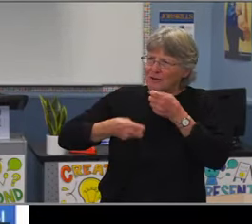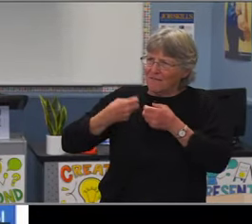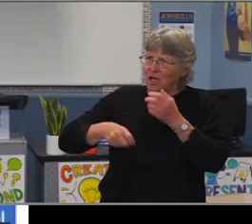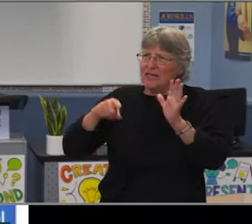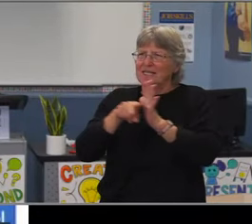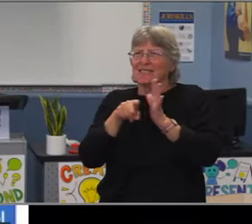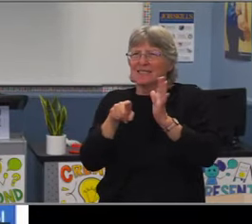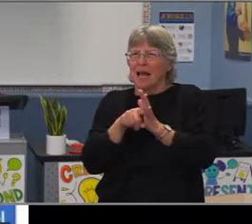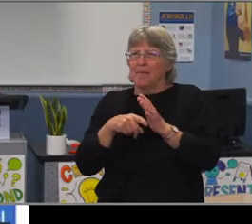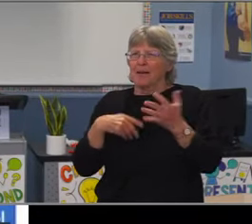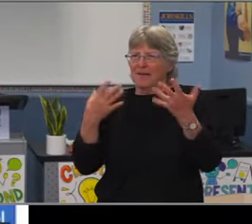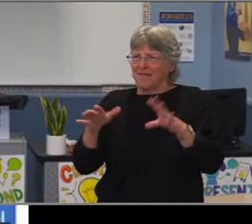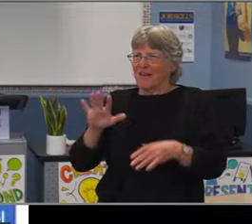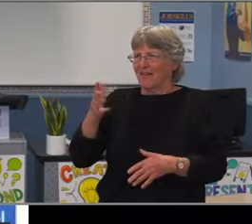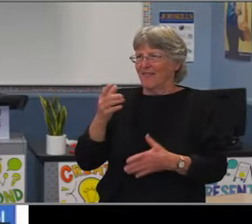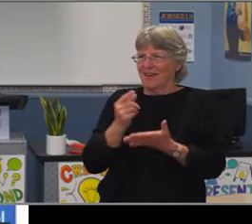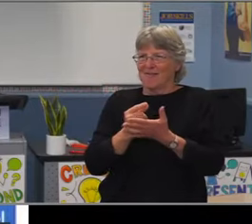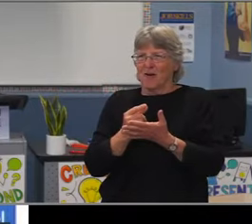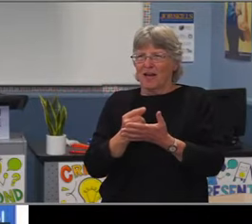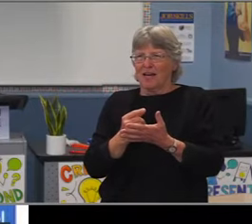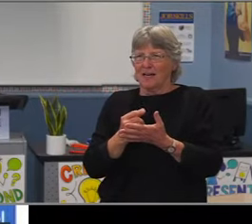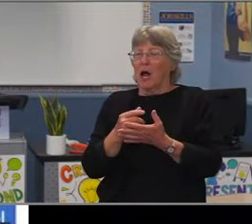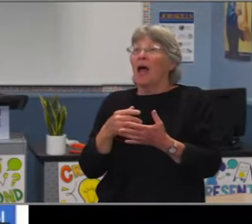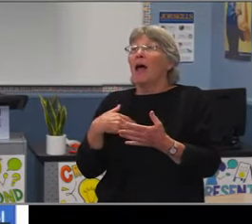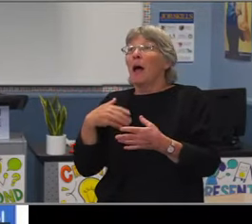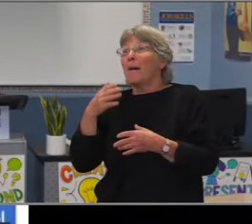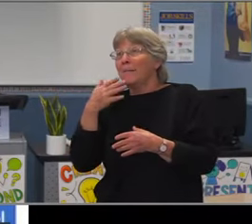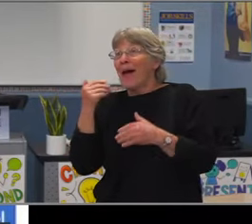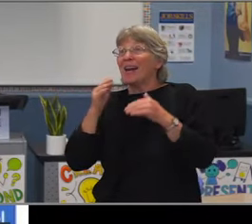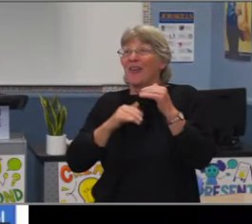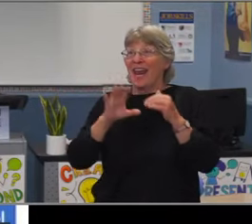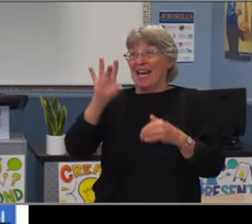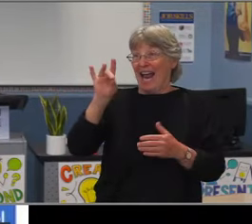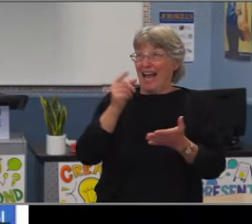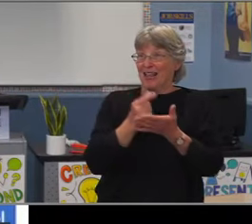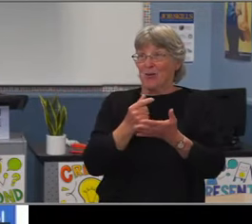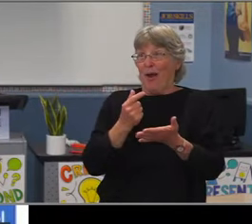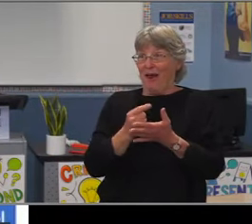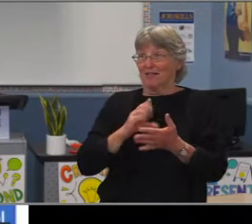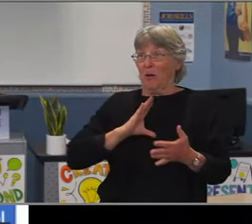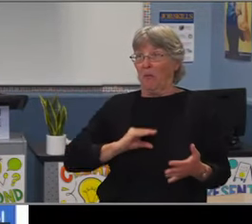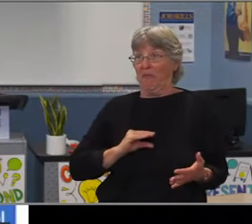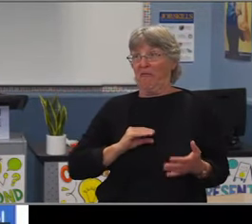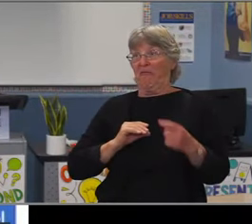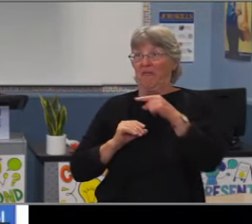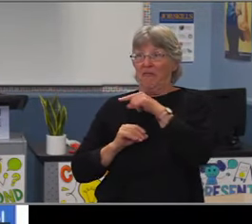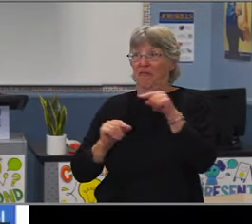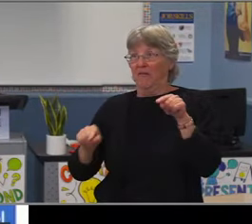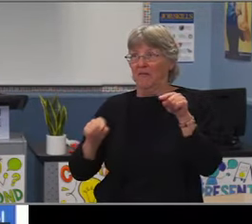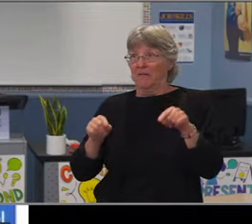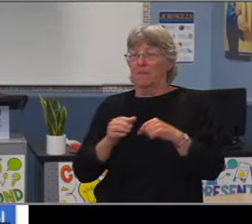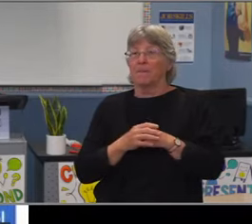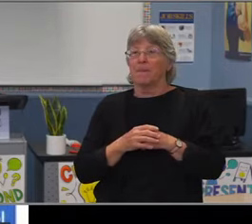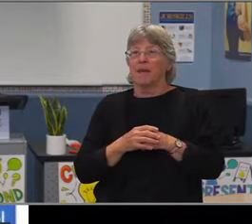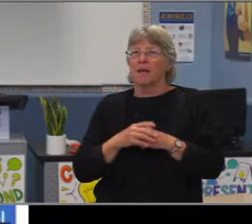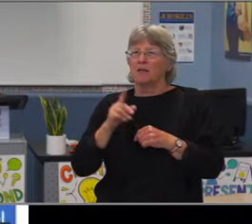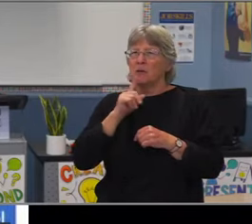I would just add that the parents need to be included also when we're speaking of education as far as